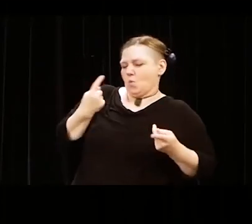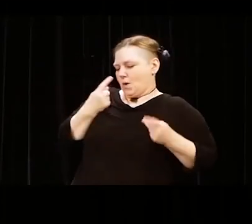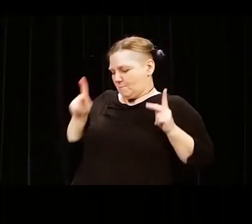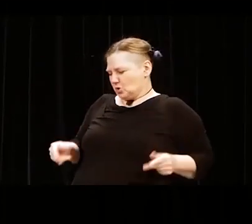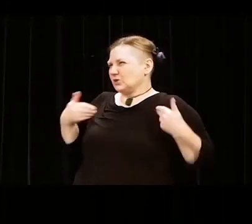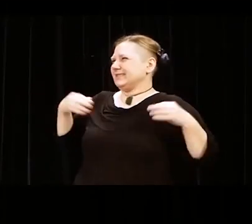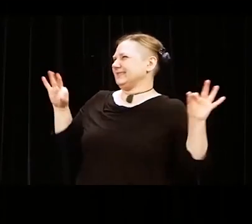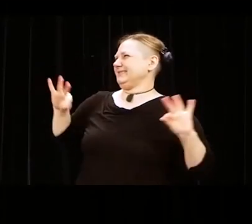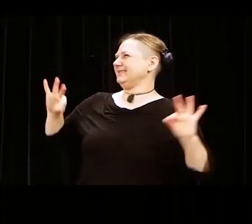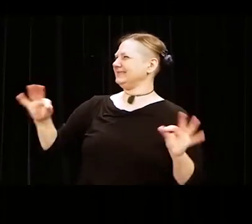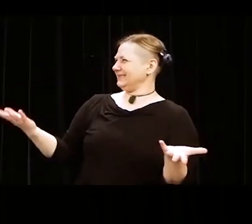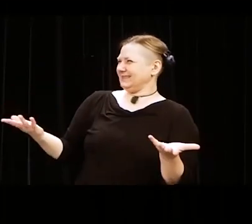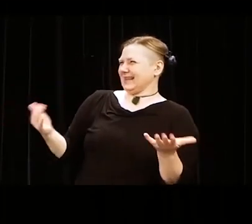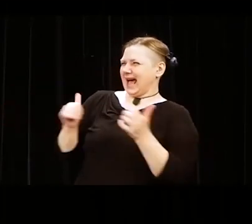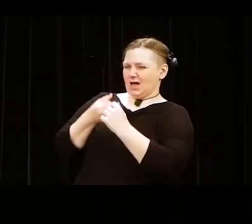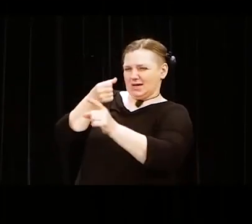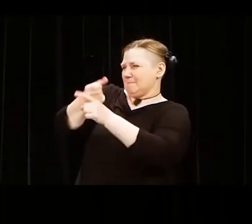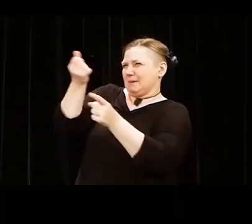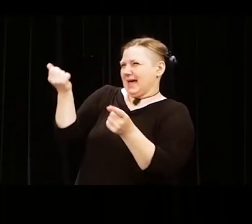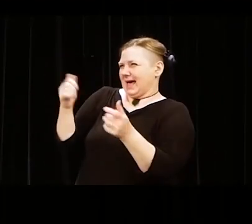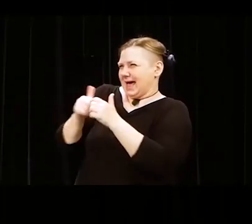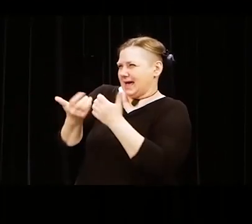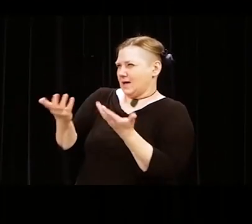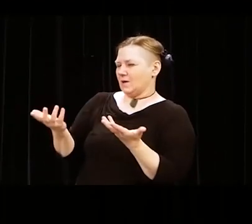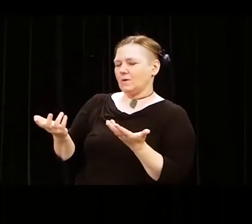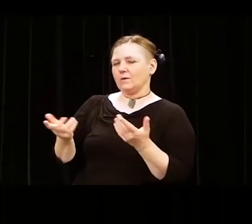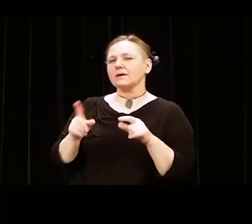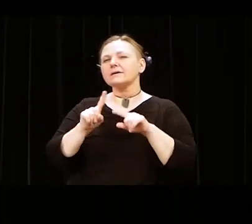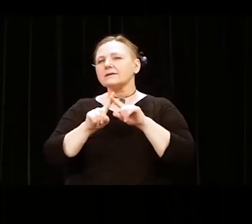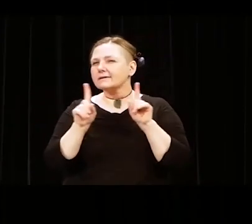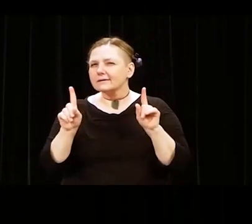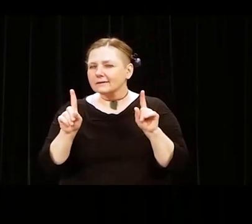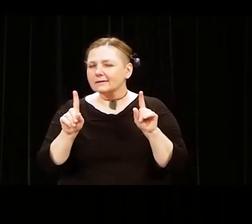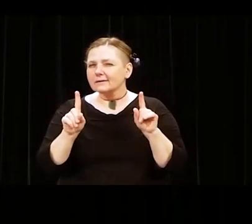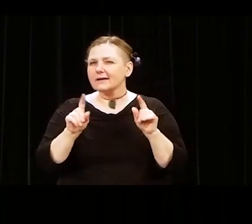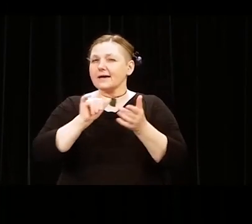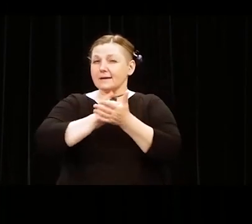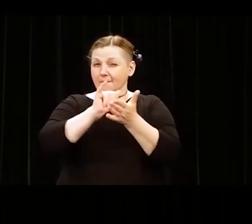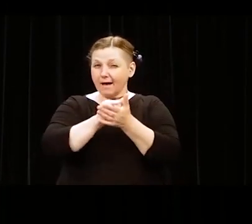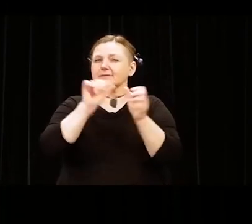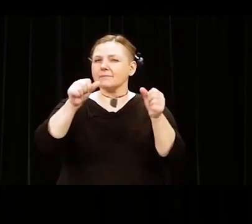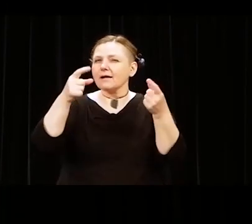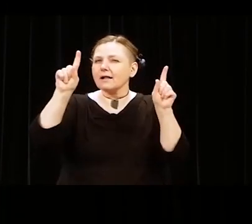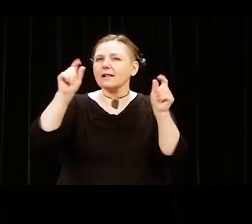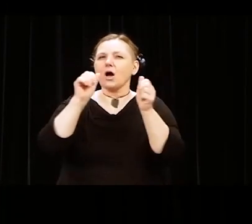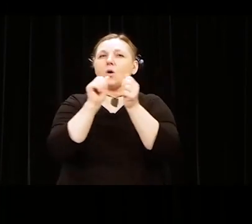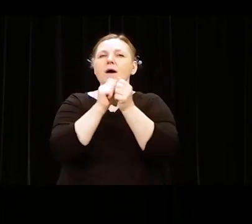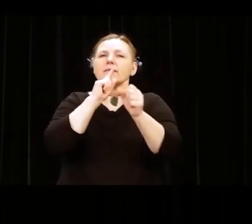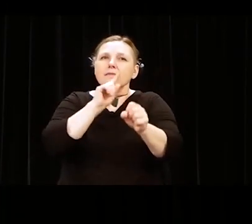Just know that the impossible can be achieved with commitment and effort. Life can trip you up